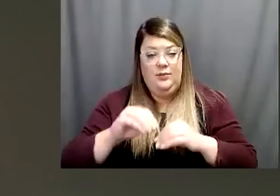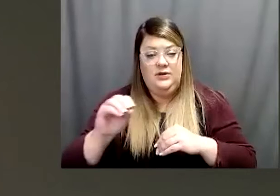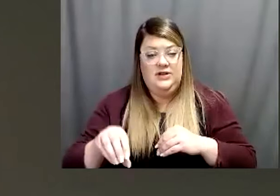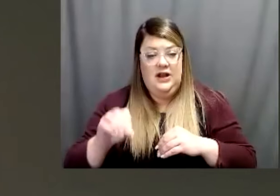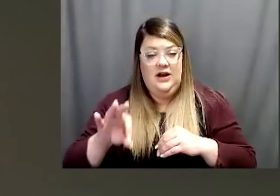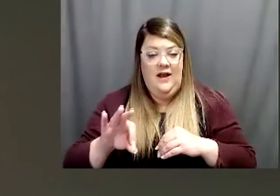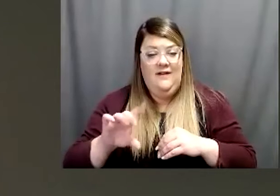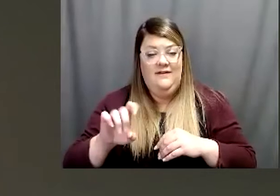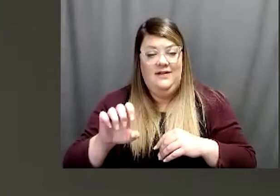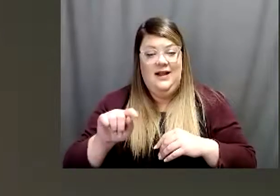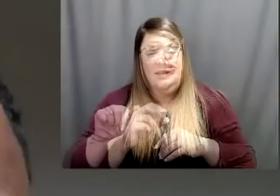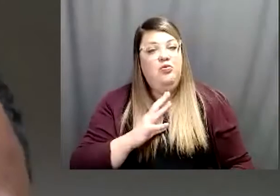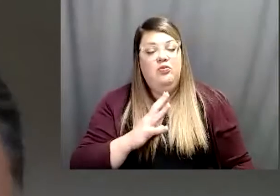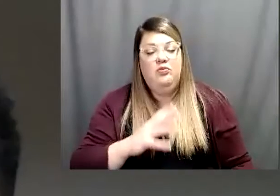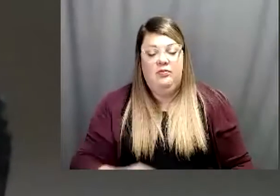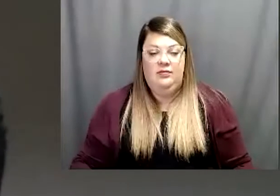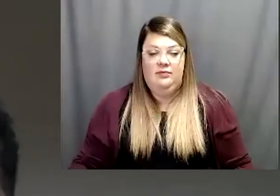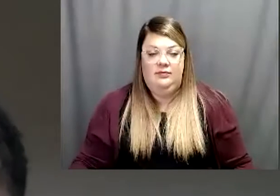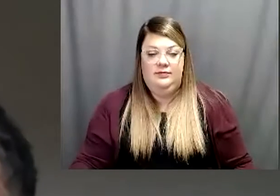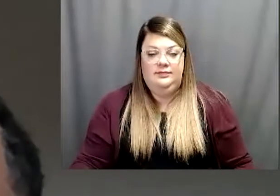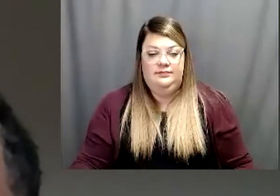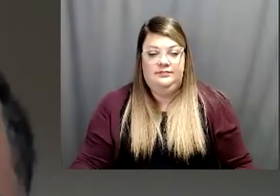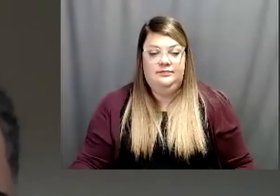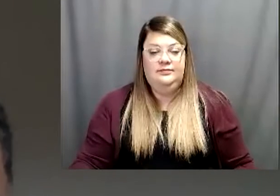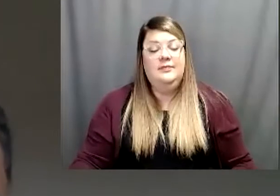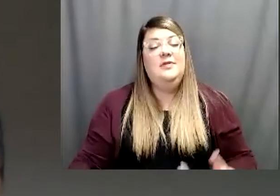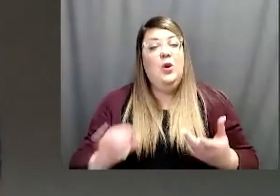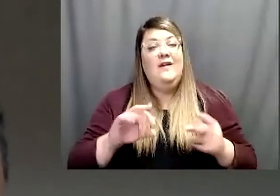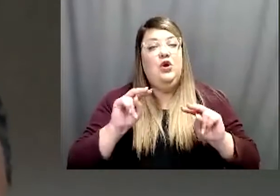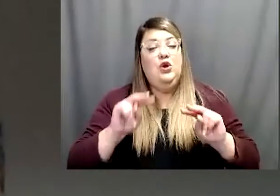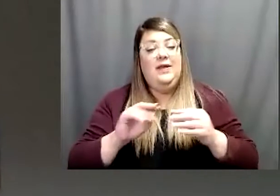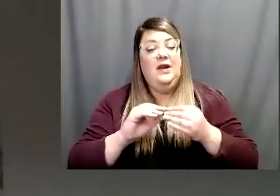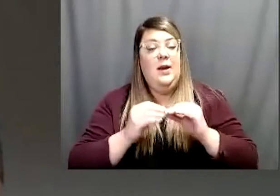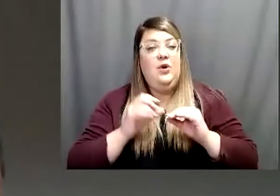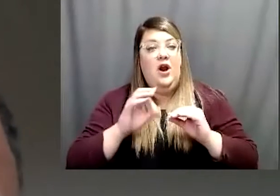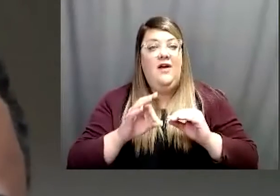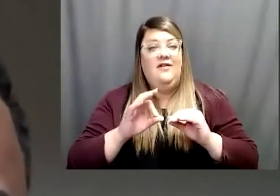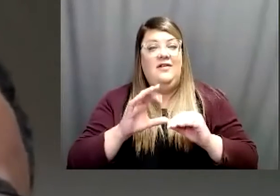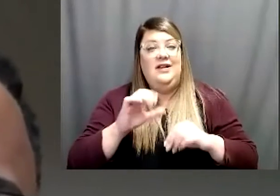50 new cases. So if you look at the number of cases from July 3rd roughly 50 percent of